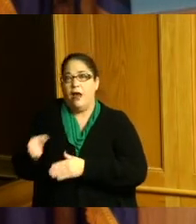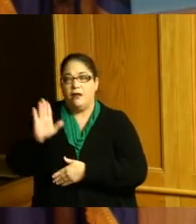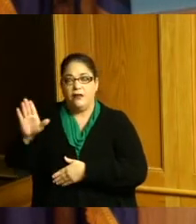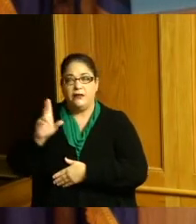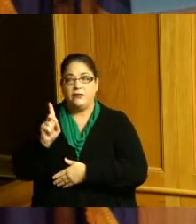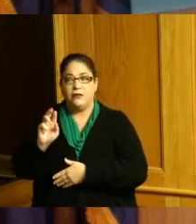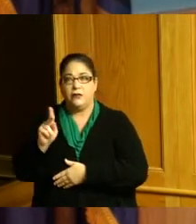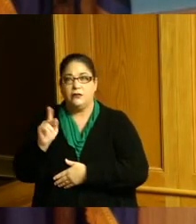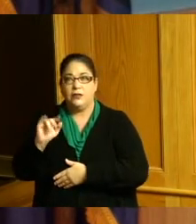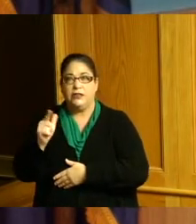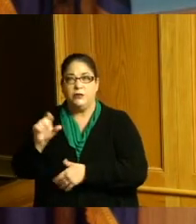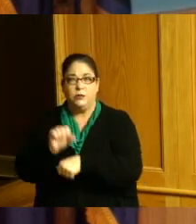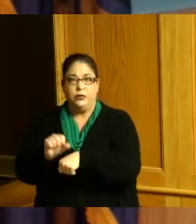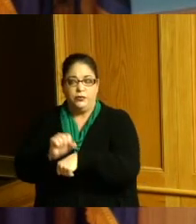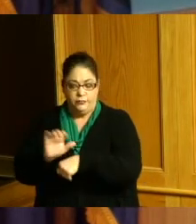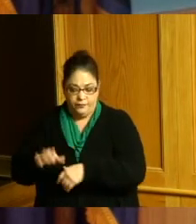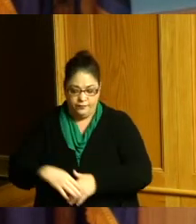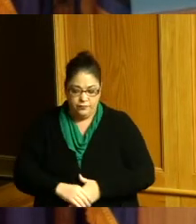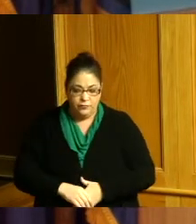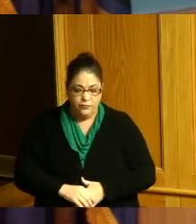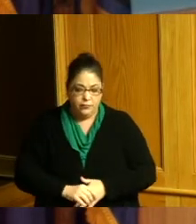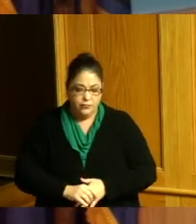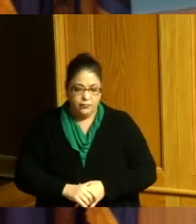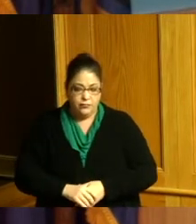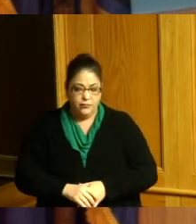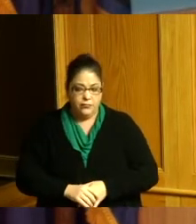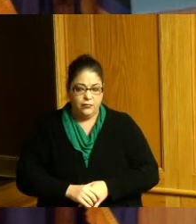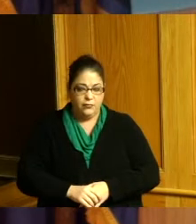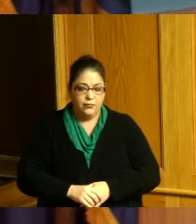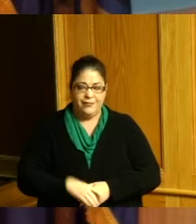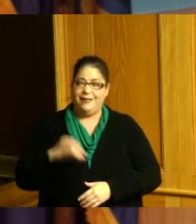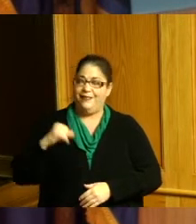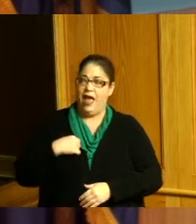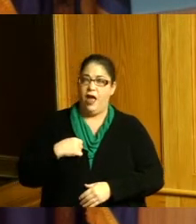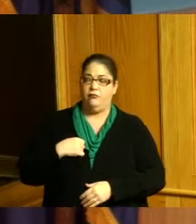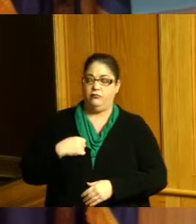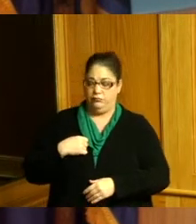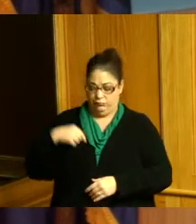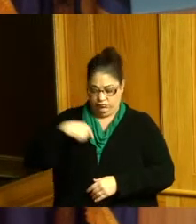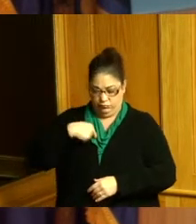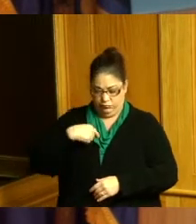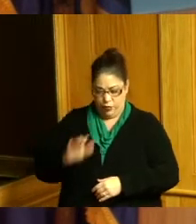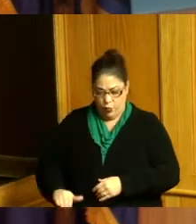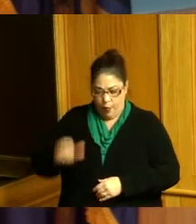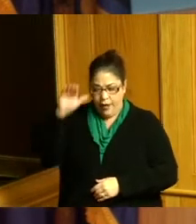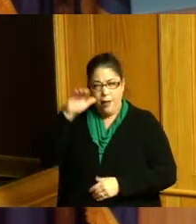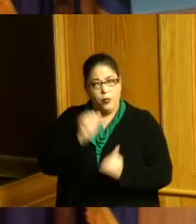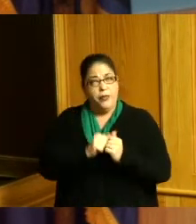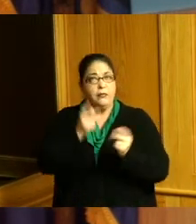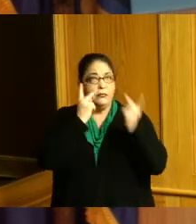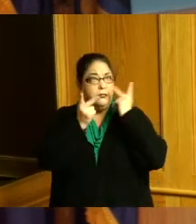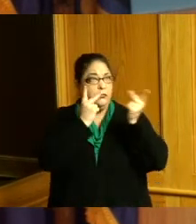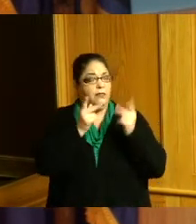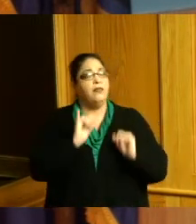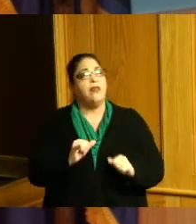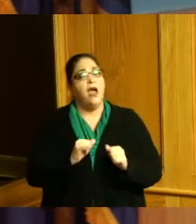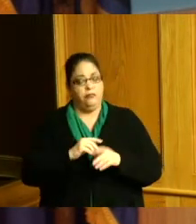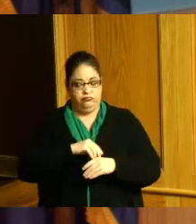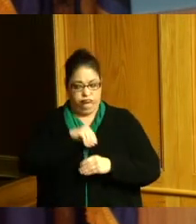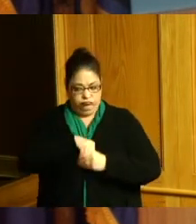it really put emphasis on kind of who I am and I decided once I went to Grambling State University